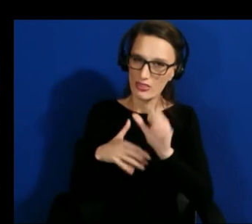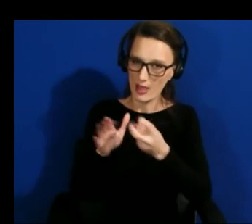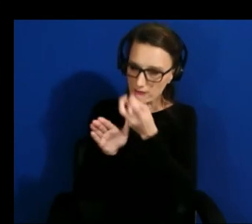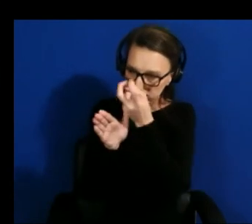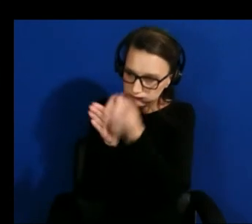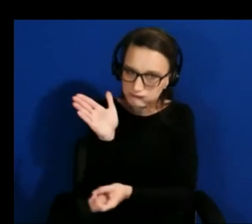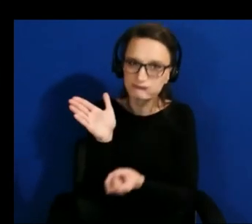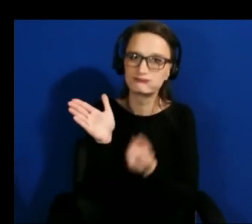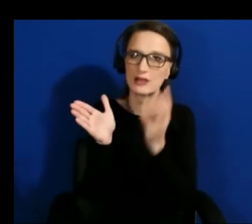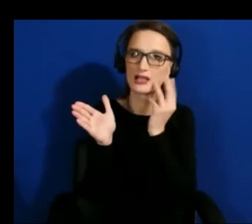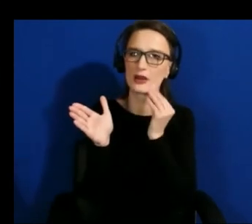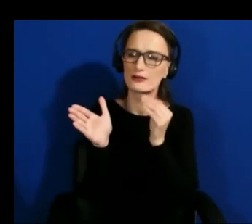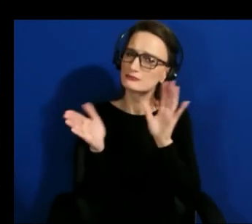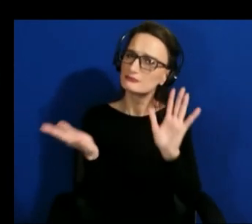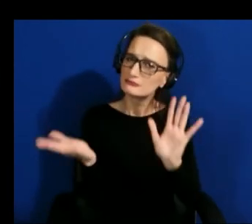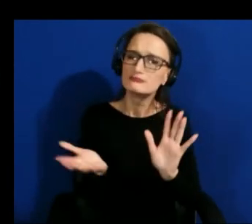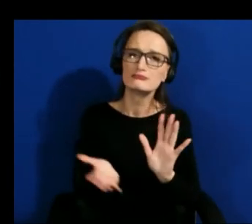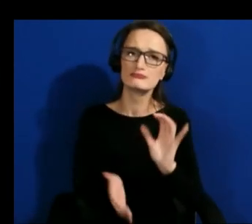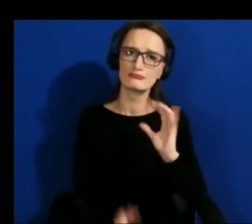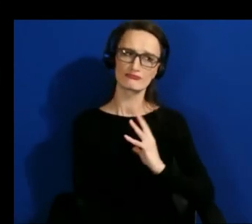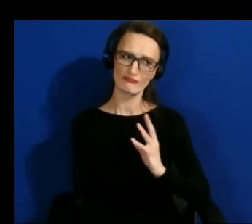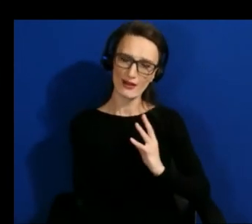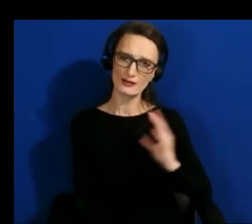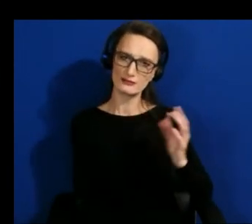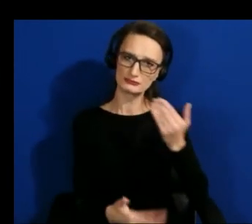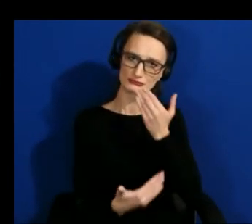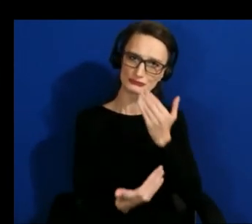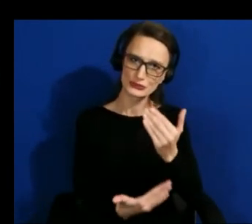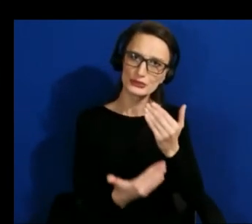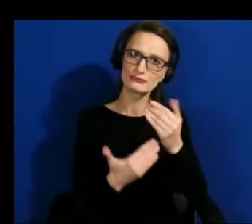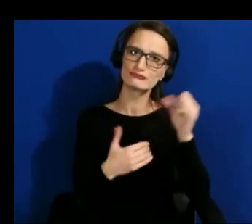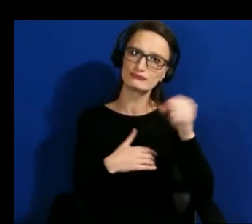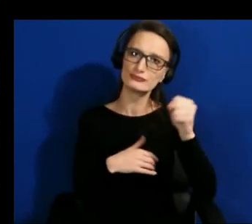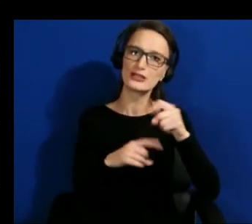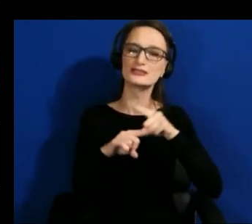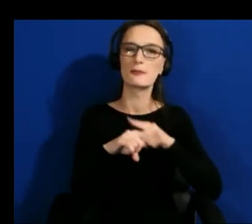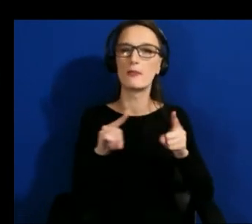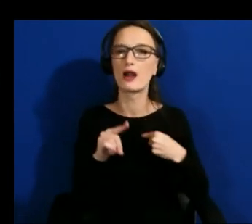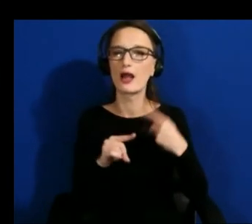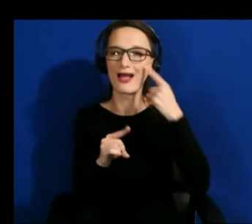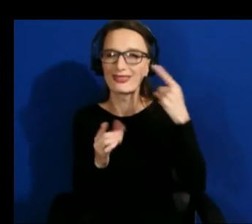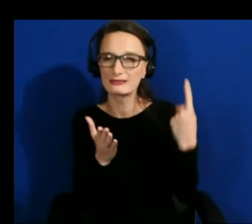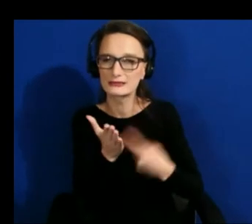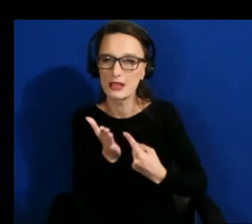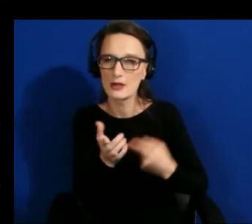some instances but i think what we end up doing is that we by going through that approach what